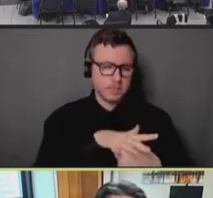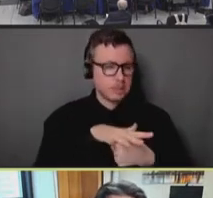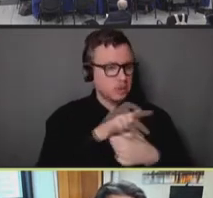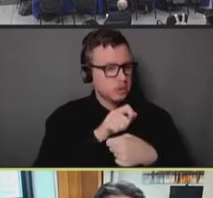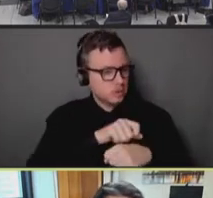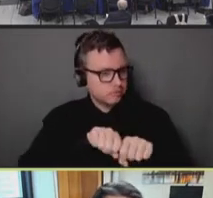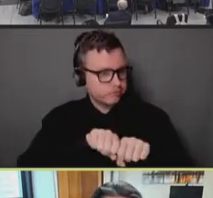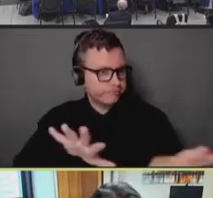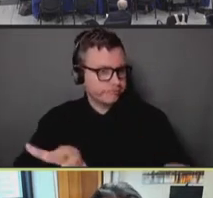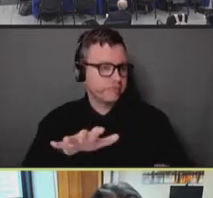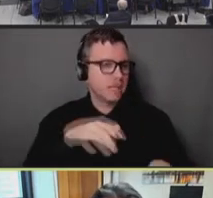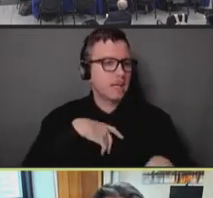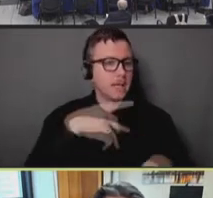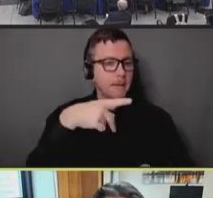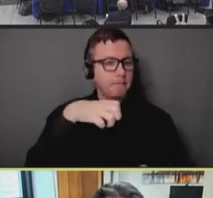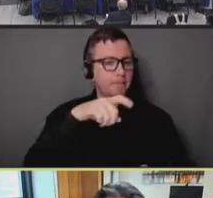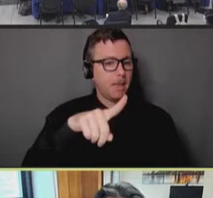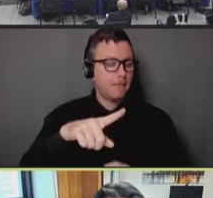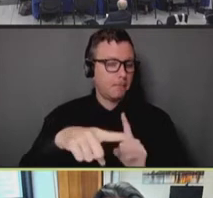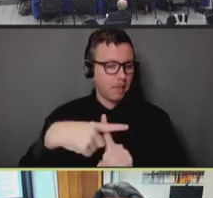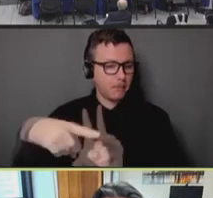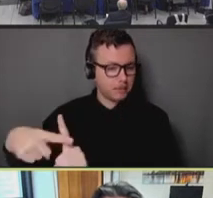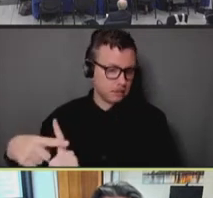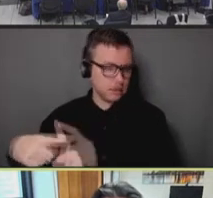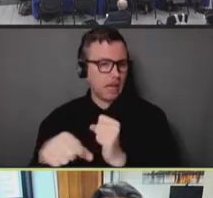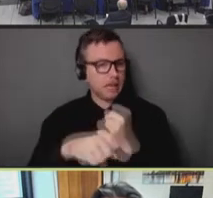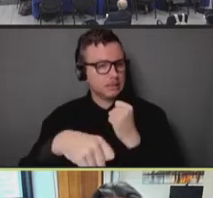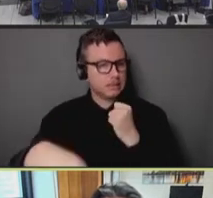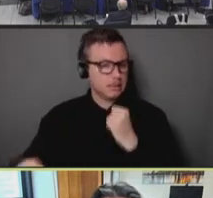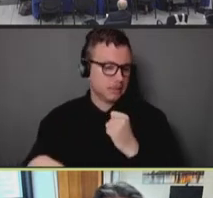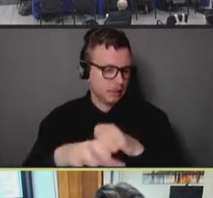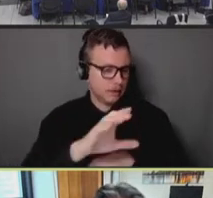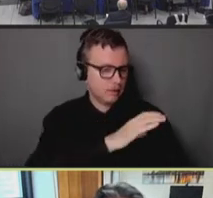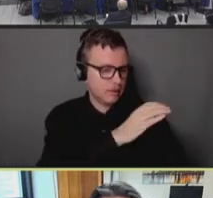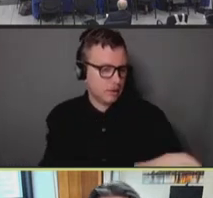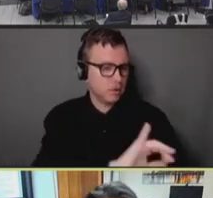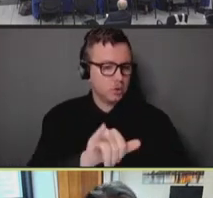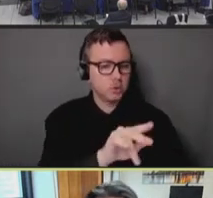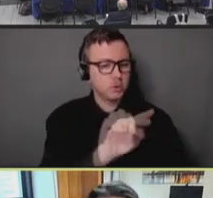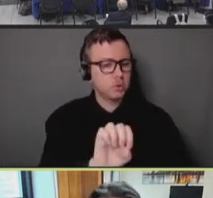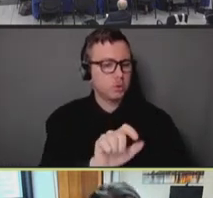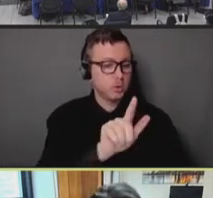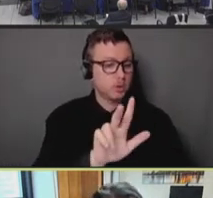extended PEP vaccination clinics on June 23rd. We did that deliberately,